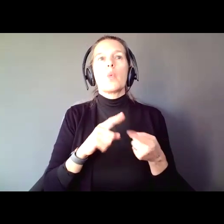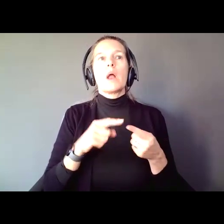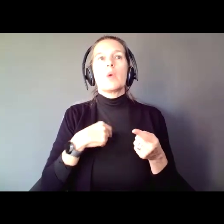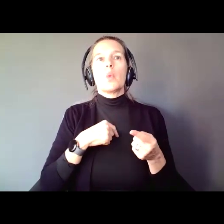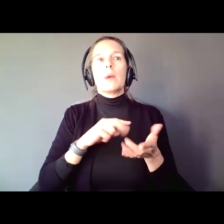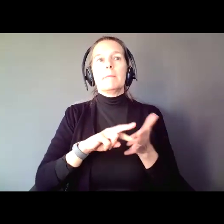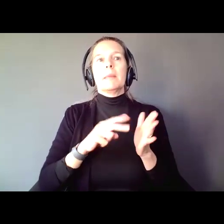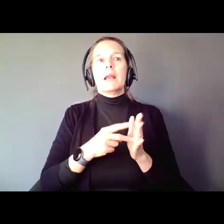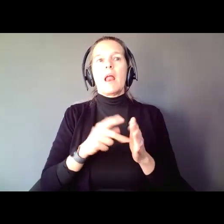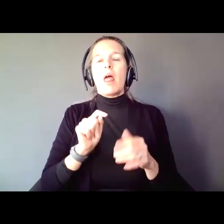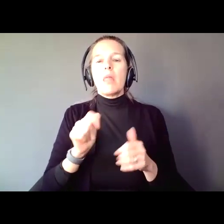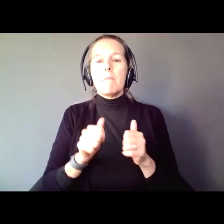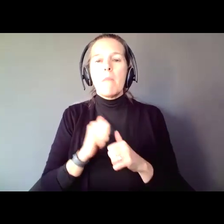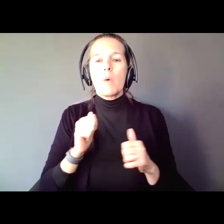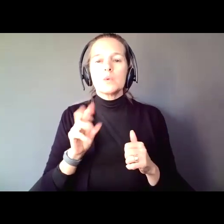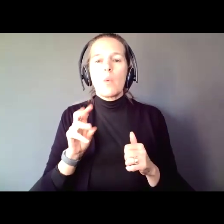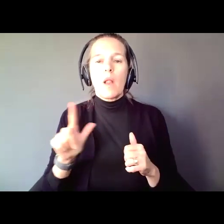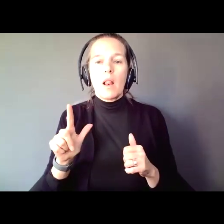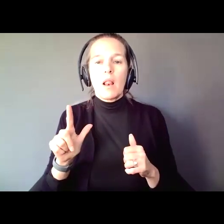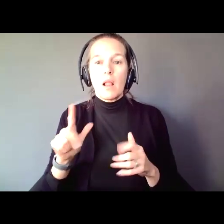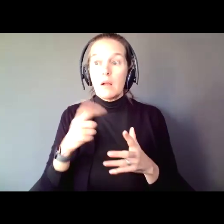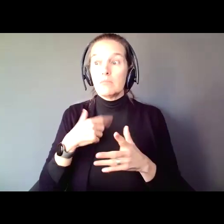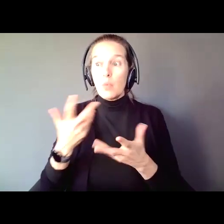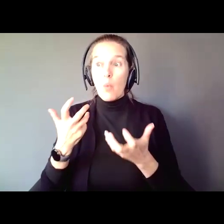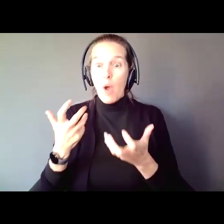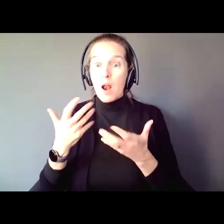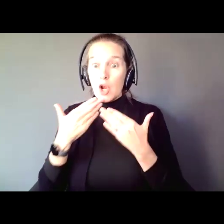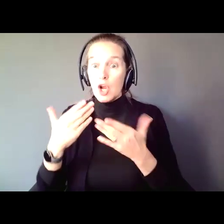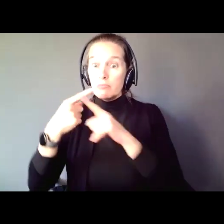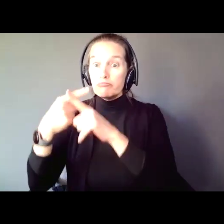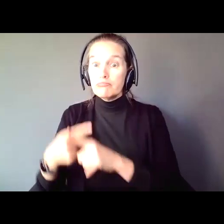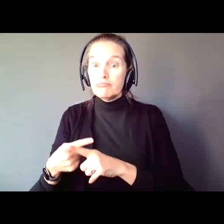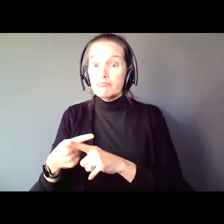that is when we have to be the most careful. Because when we act without thinking, when we